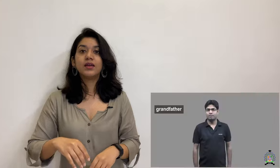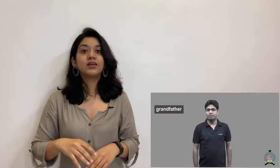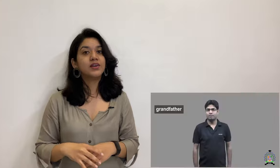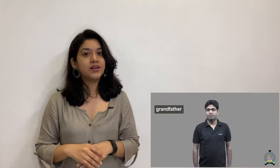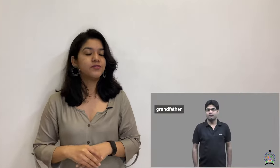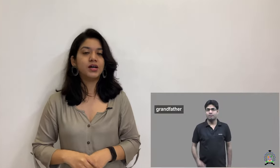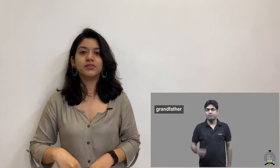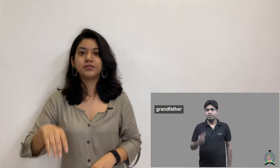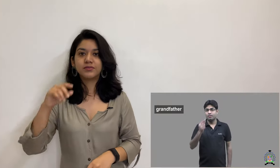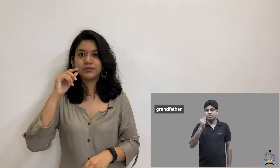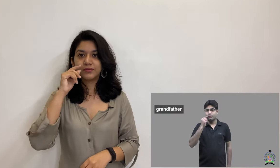Grandfather